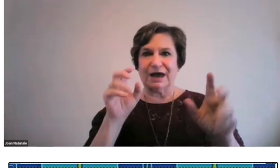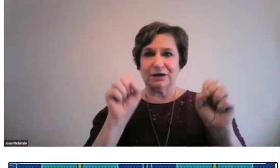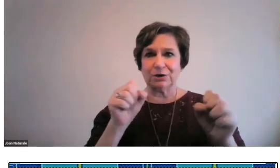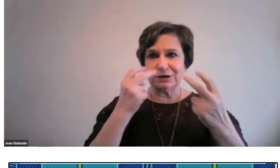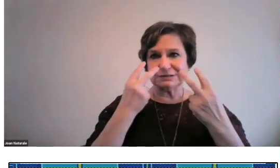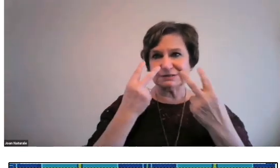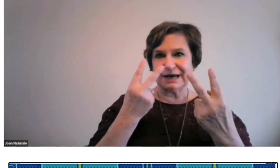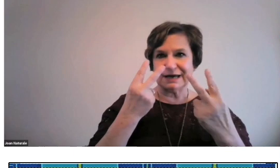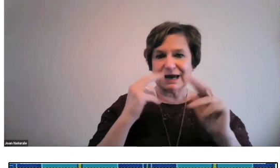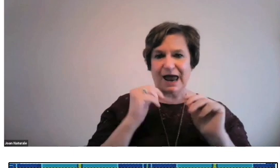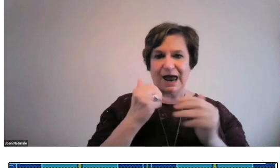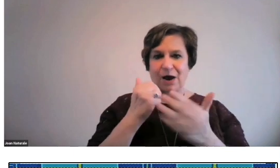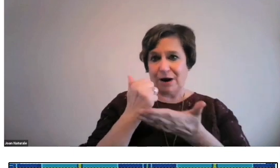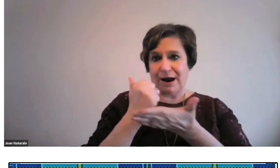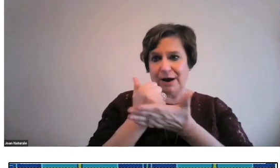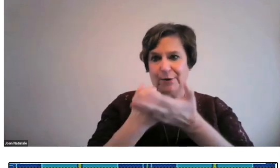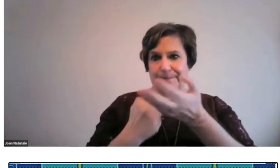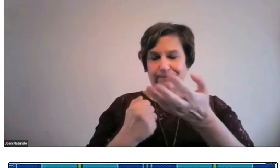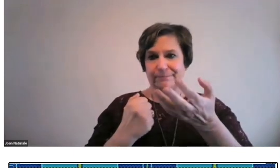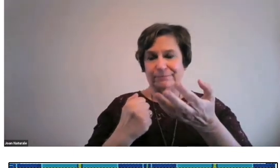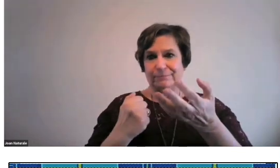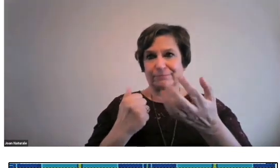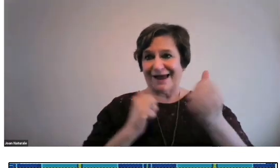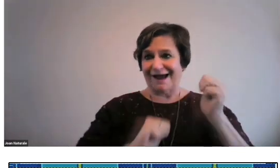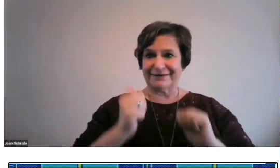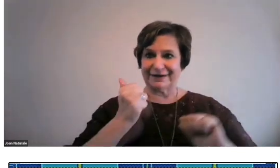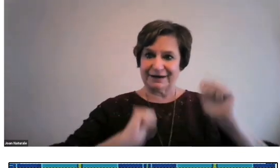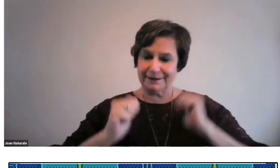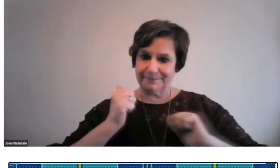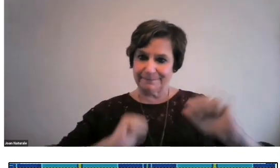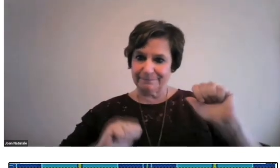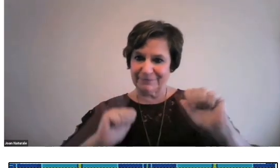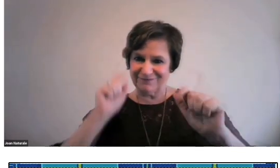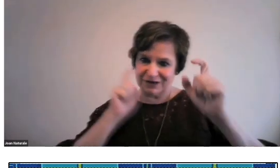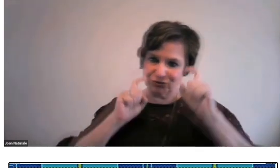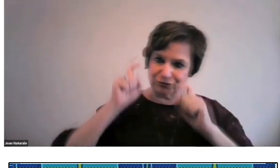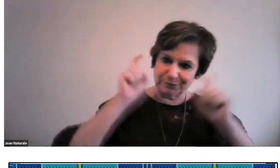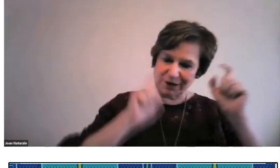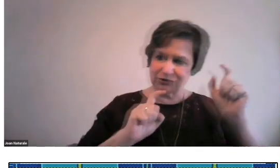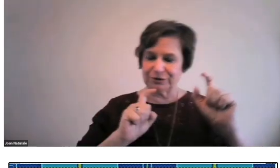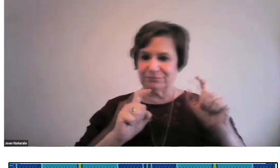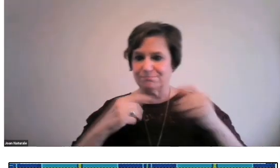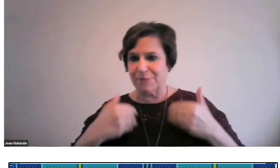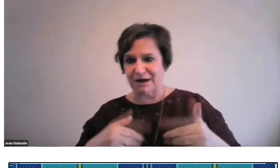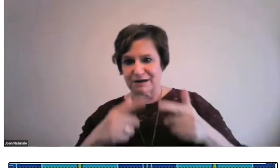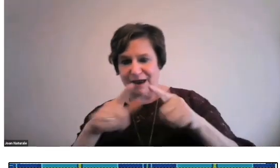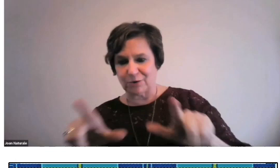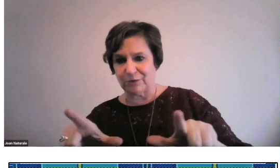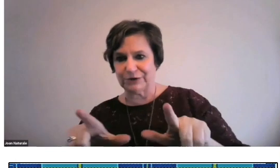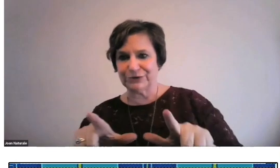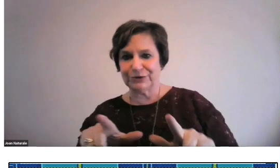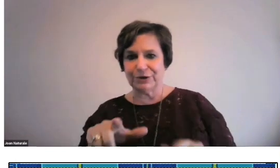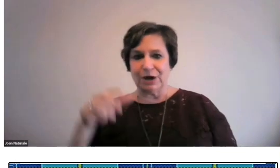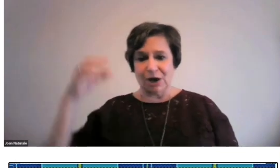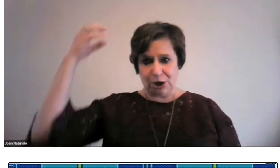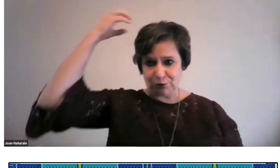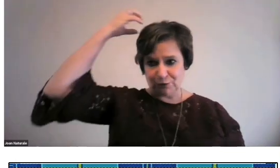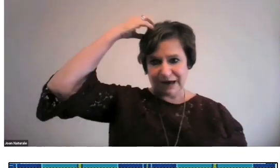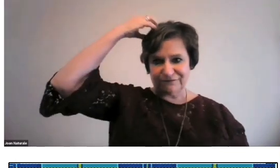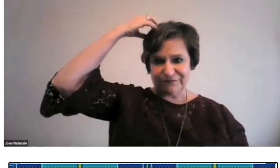He could see how it helped acting, through facial expressions and body language.